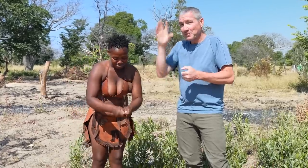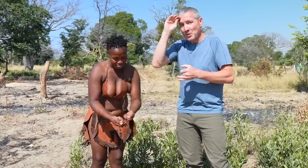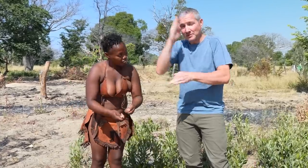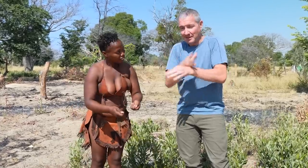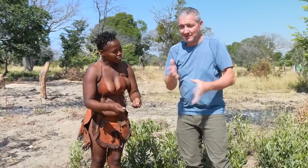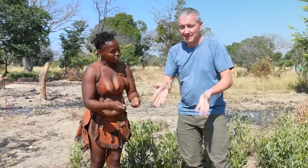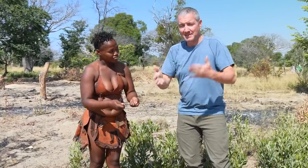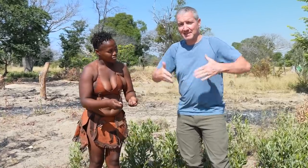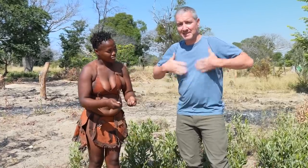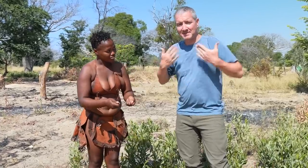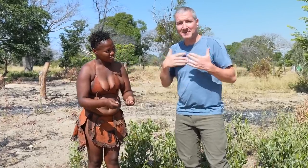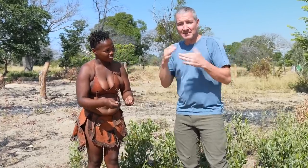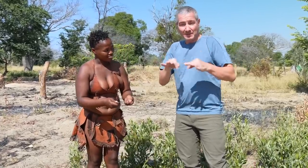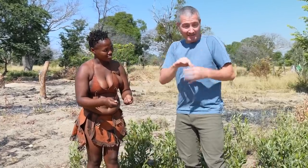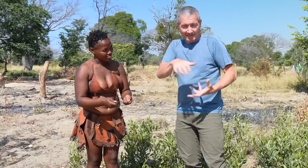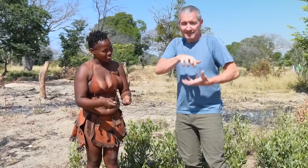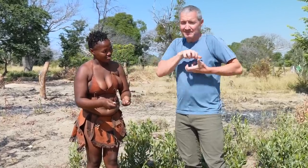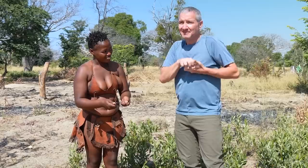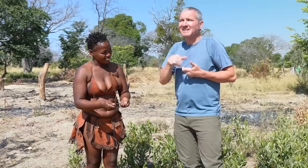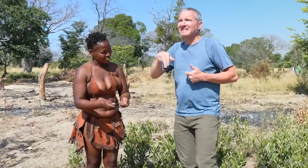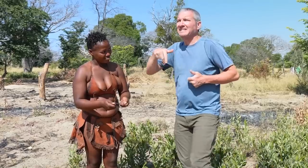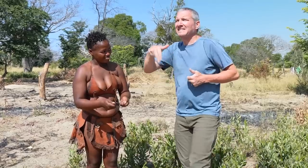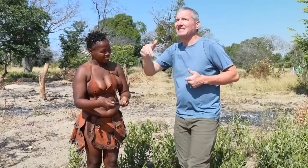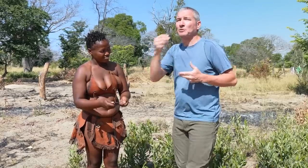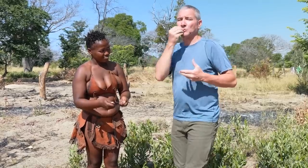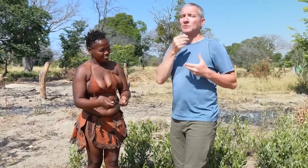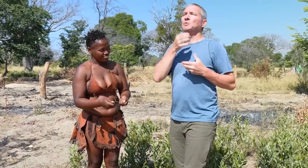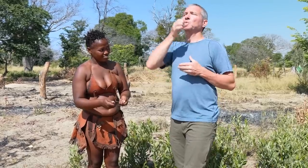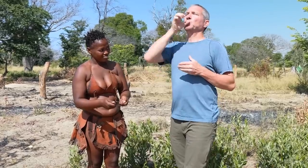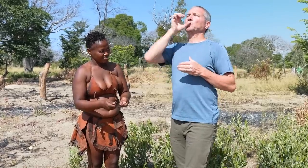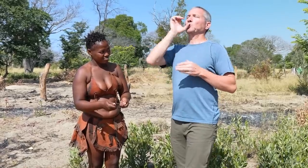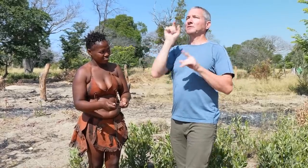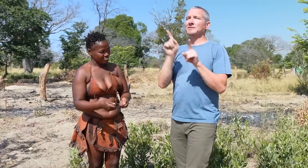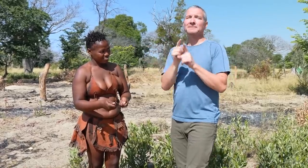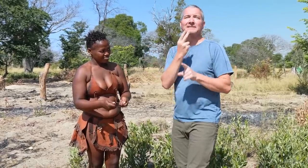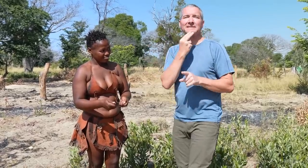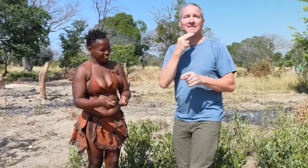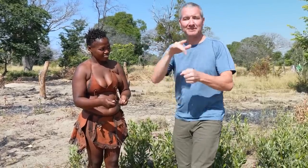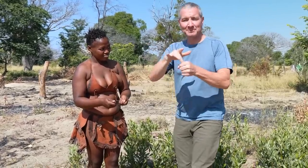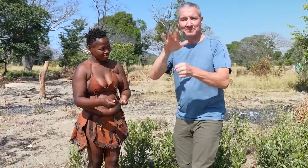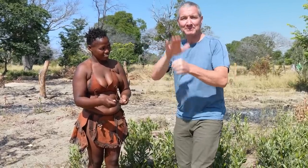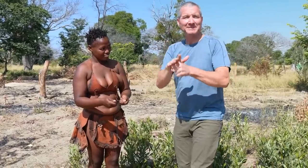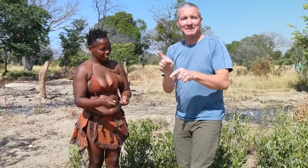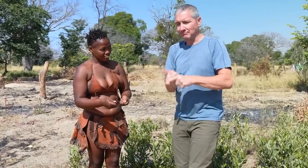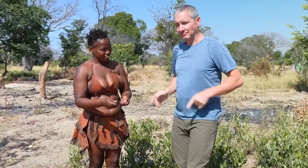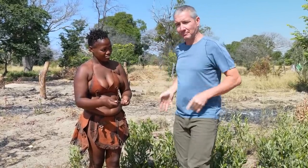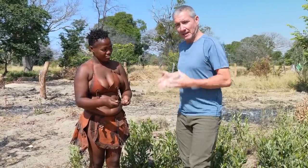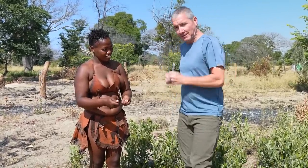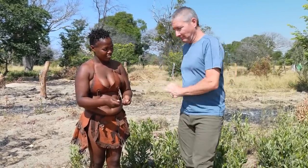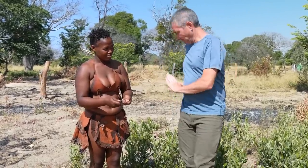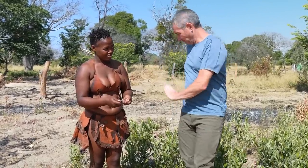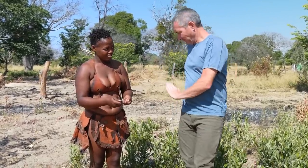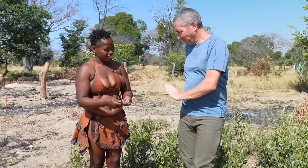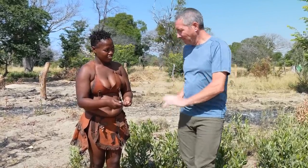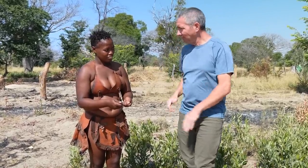So these are harvested and brought back to the village to make a sweet drink, kind of like a soda.